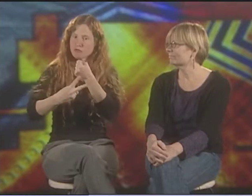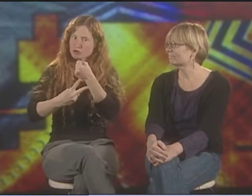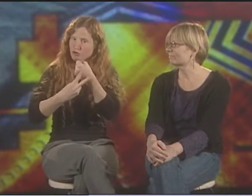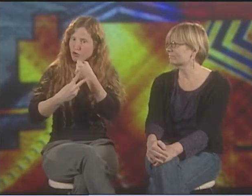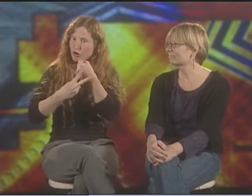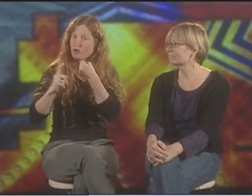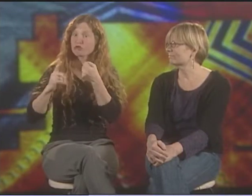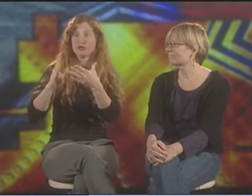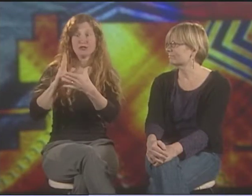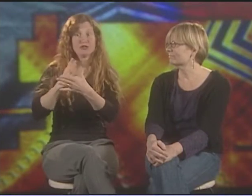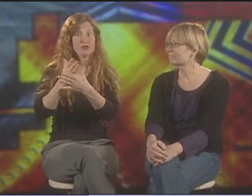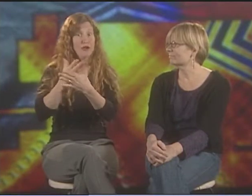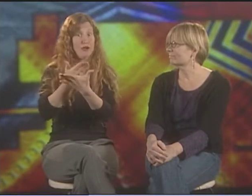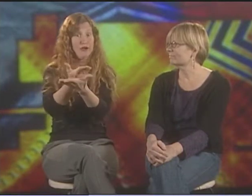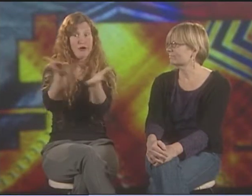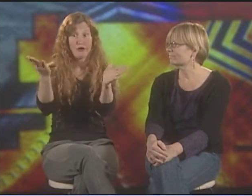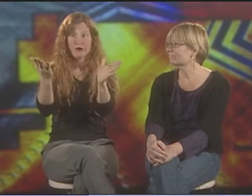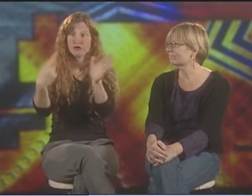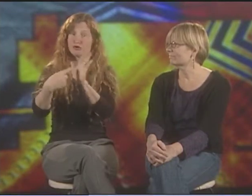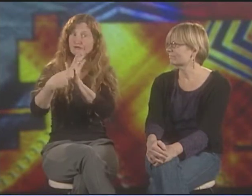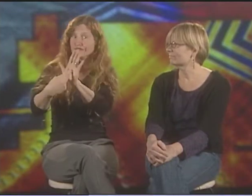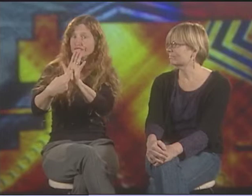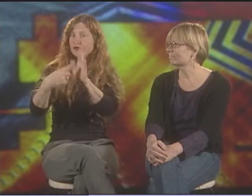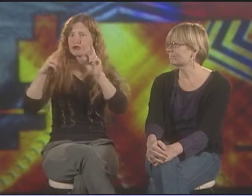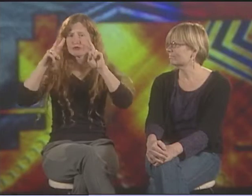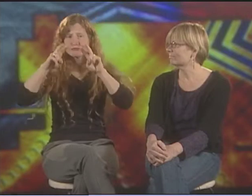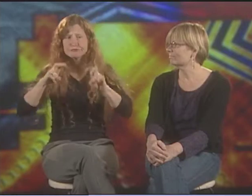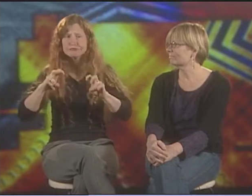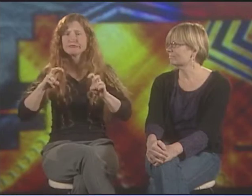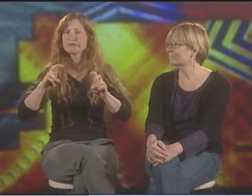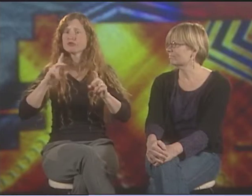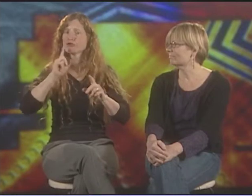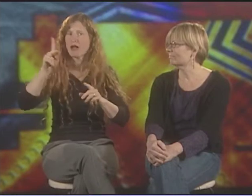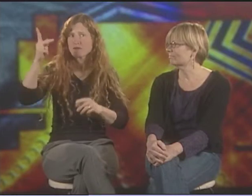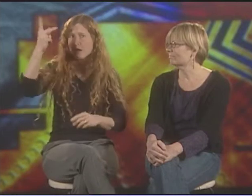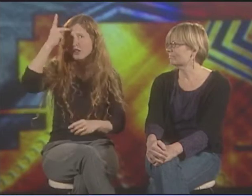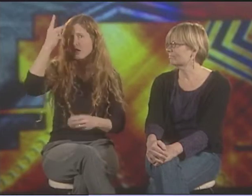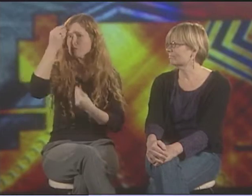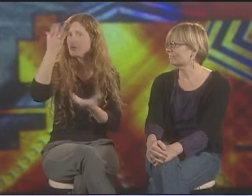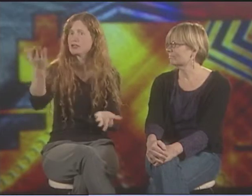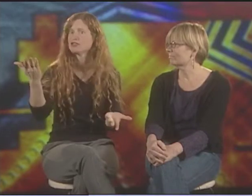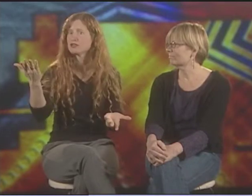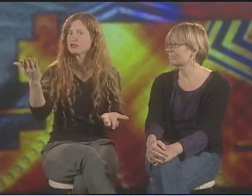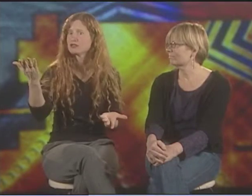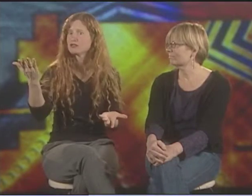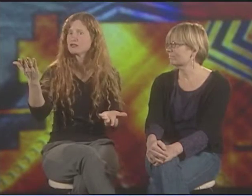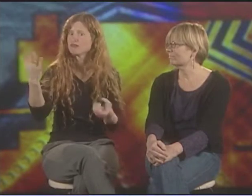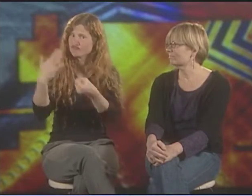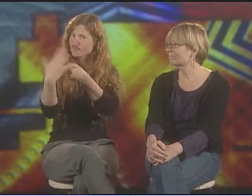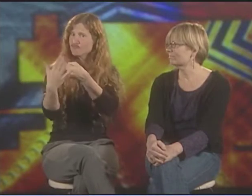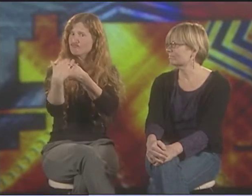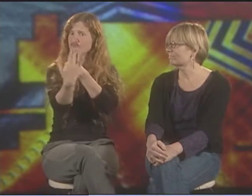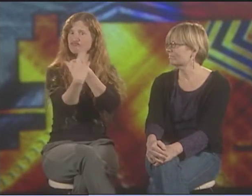WHO BELIEVE REALLY IT DOES EXIST. THEY WANT TO DOCUMENT IT. THEY WANT TO SHARE IT. THEY WANT TO ANALYZE IT. THEY THINK THAT IT'S GOT A POLITICAL MESSAGE